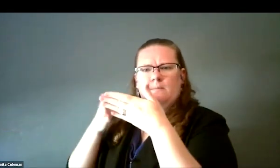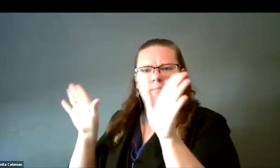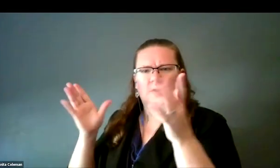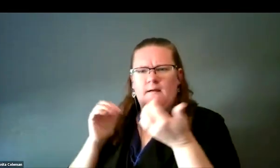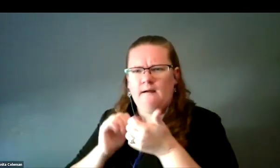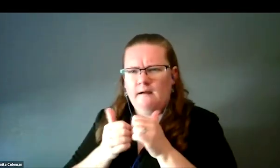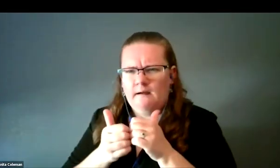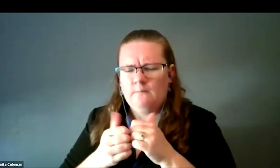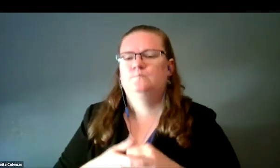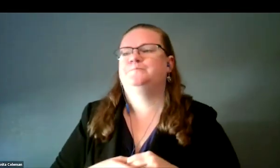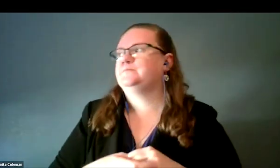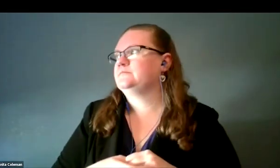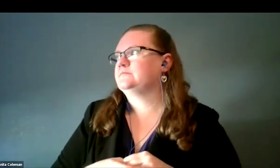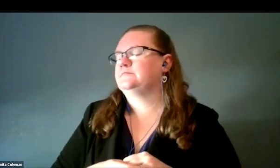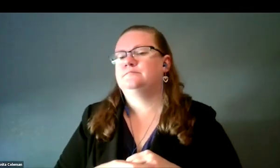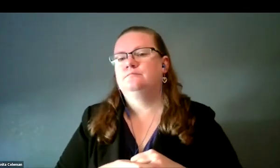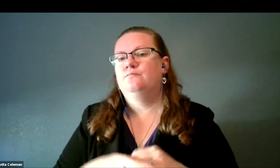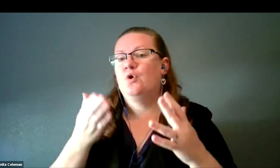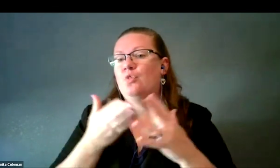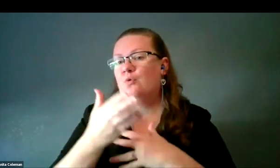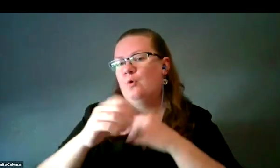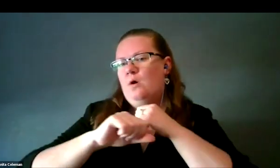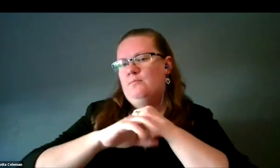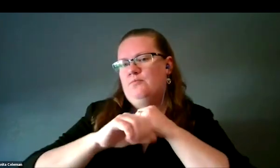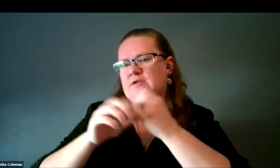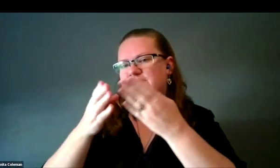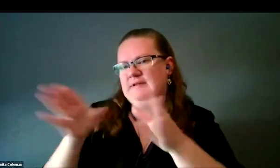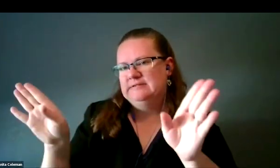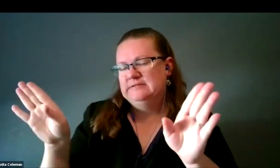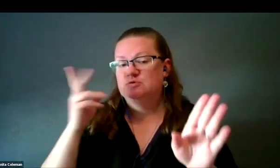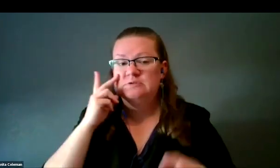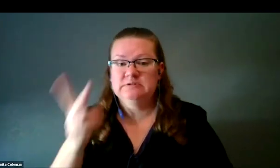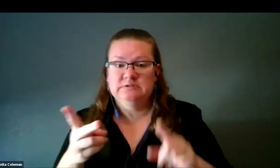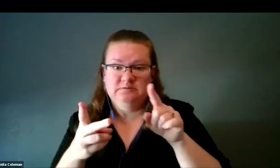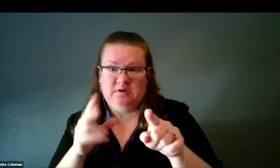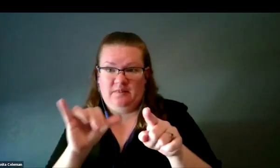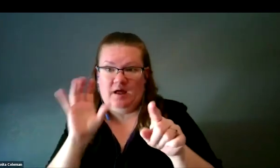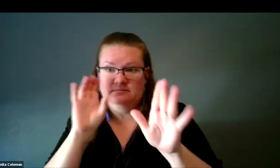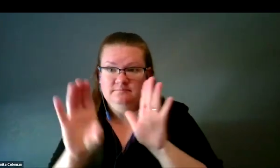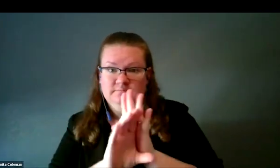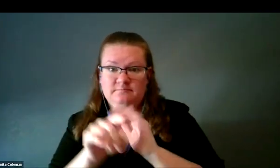Through the process of press releases, which is a single source for the media, I'm showing a graphic that is supposed